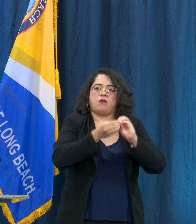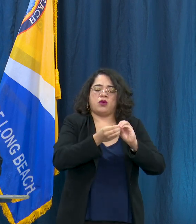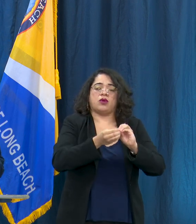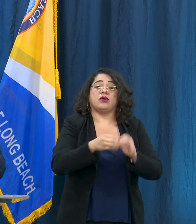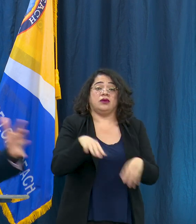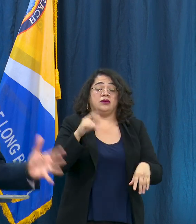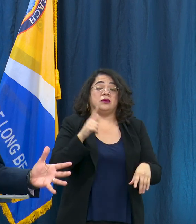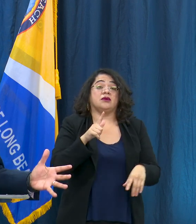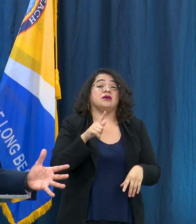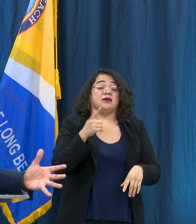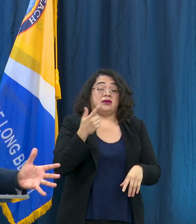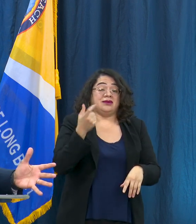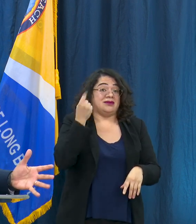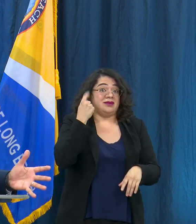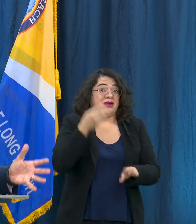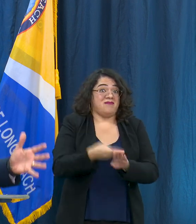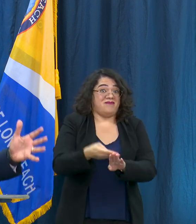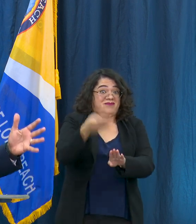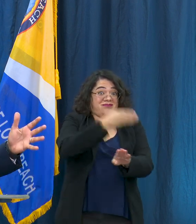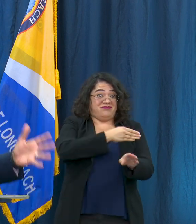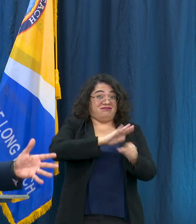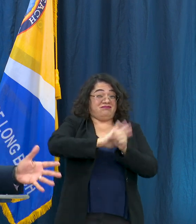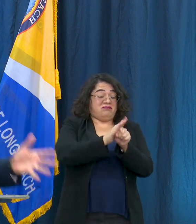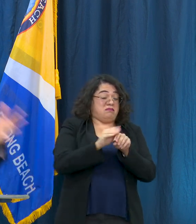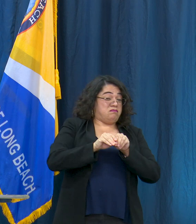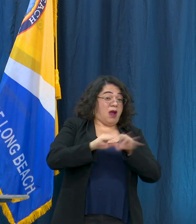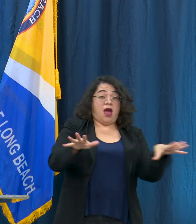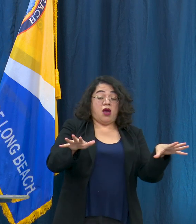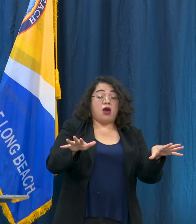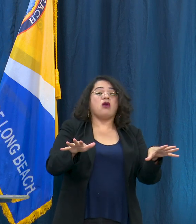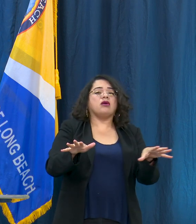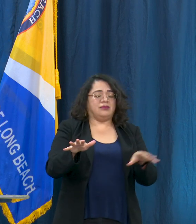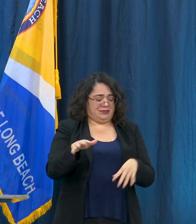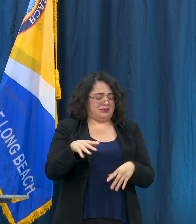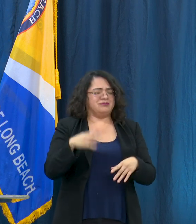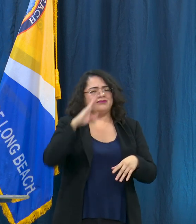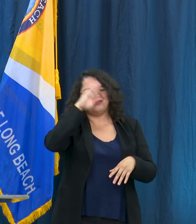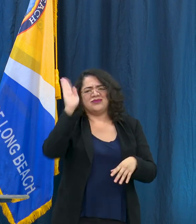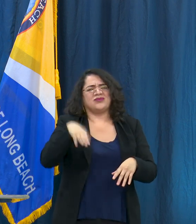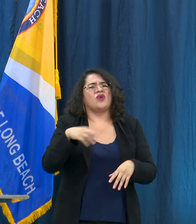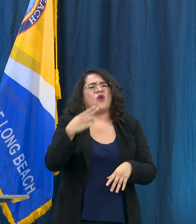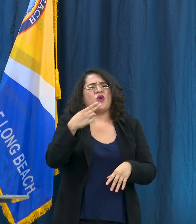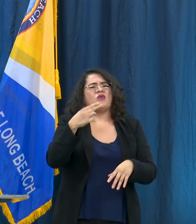before COVID-19 and it continues to be a crisis and could get